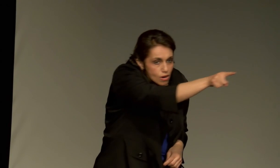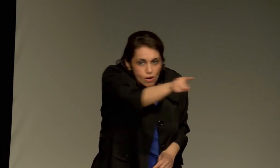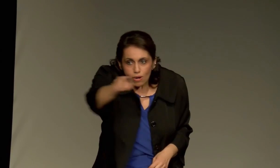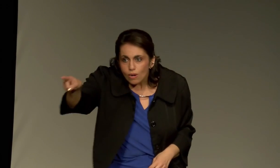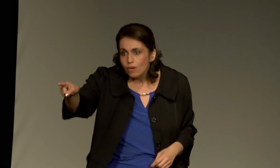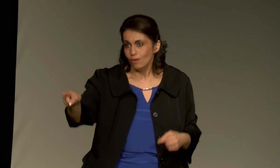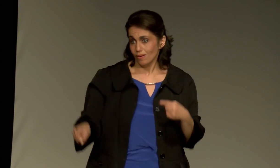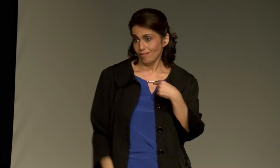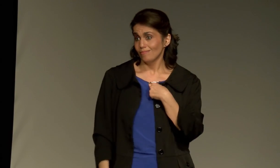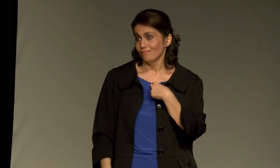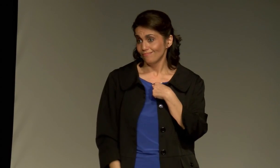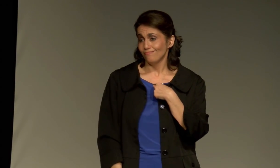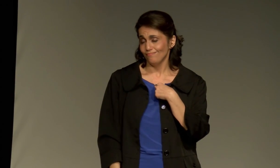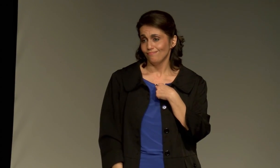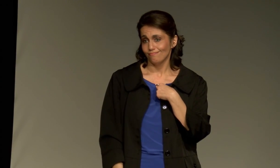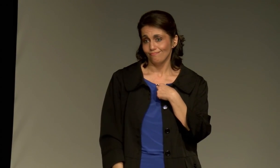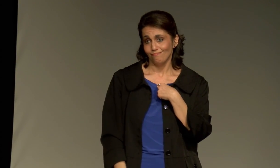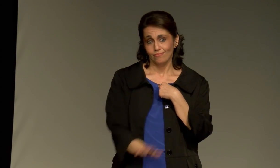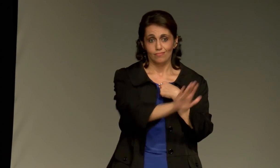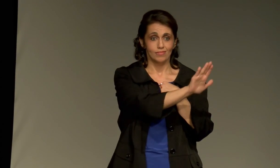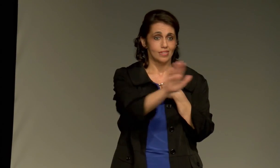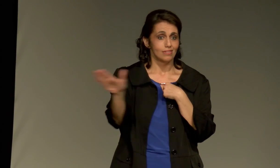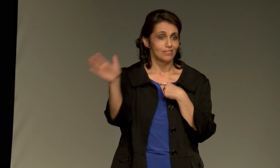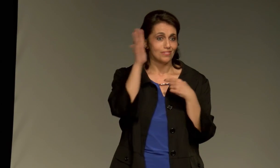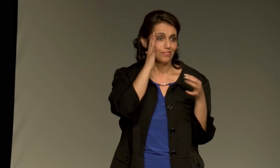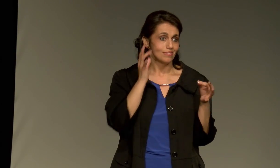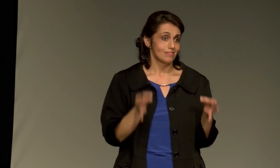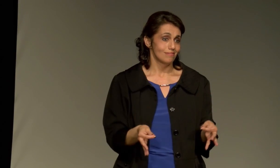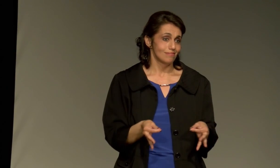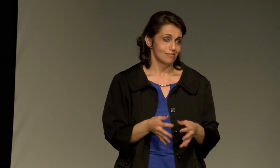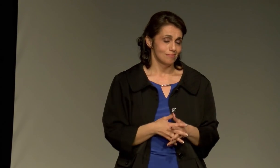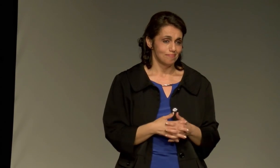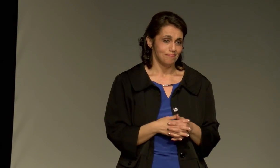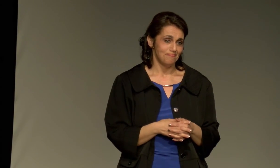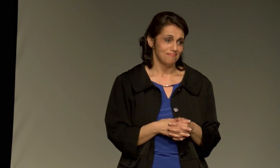get out there, and change the world.